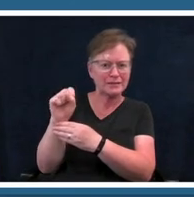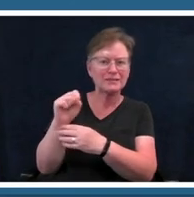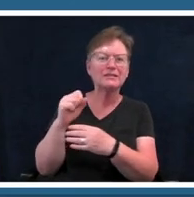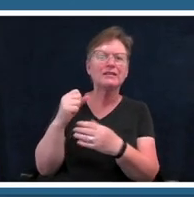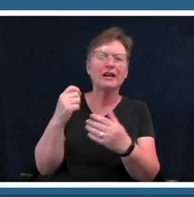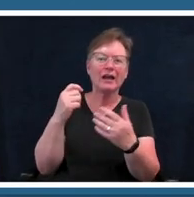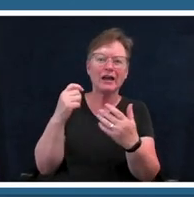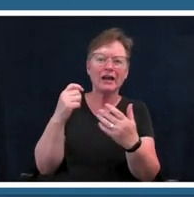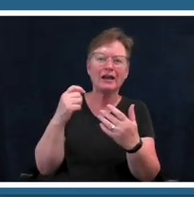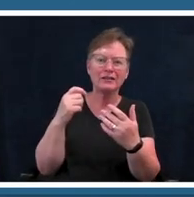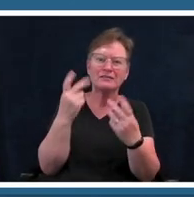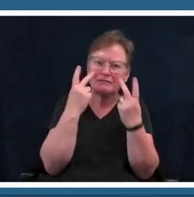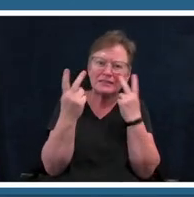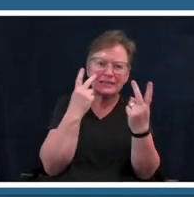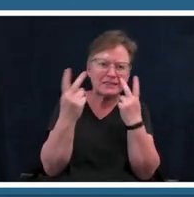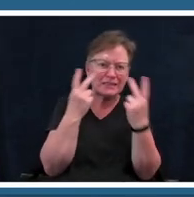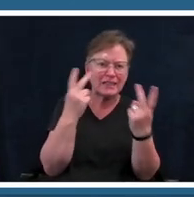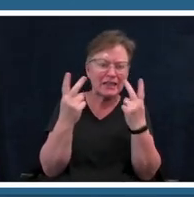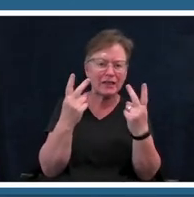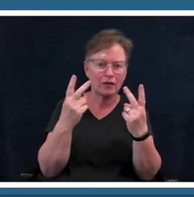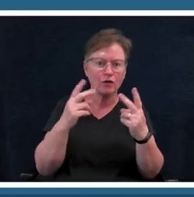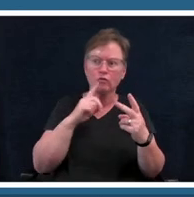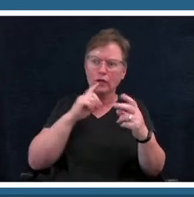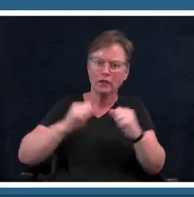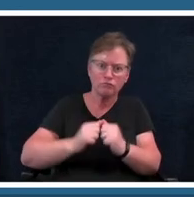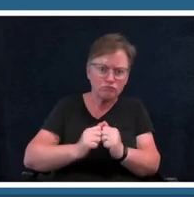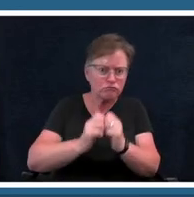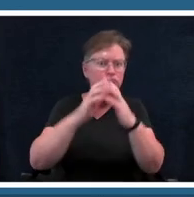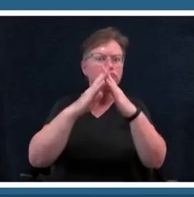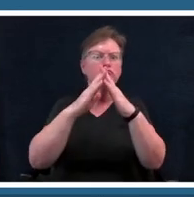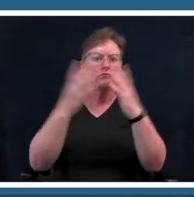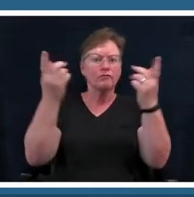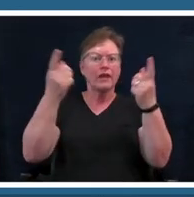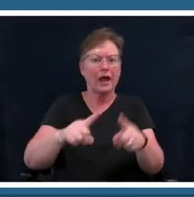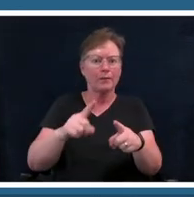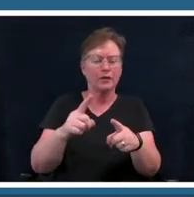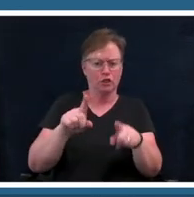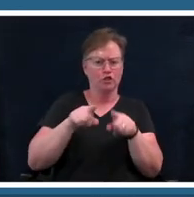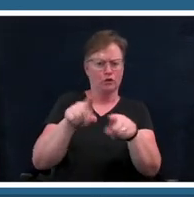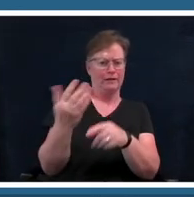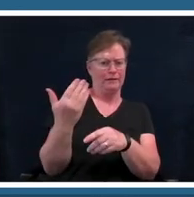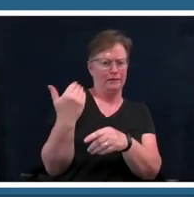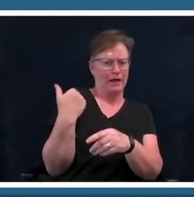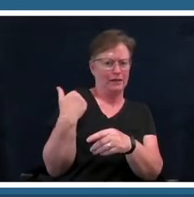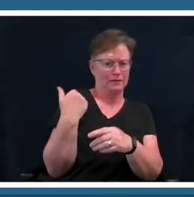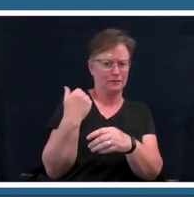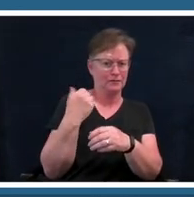season of emerging artists so now let's